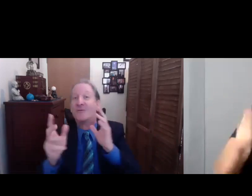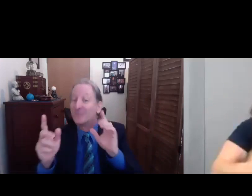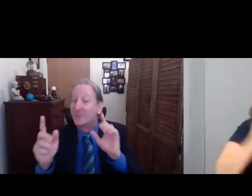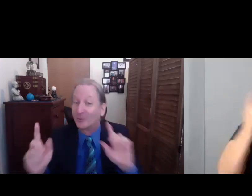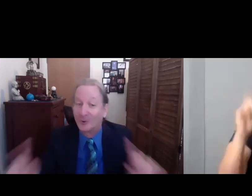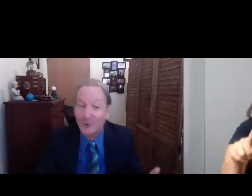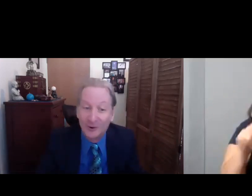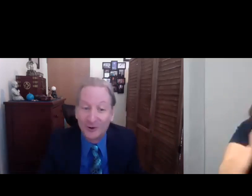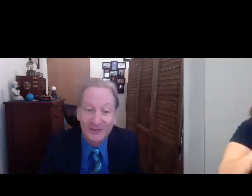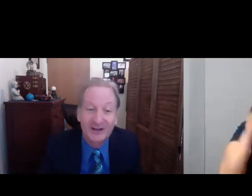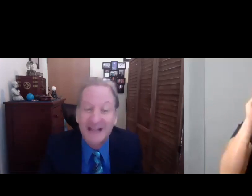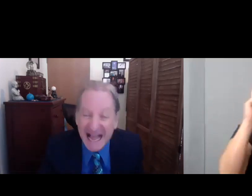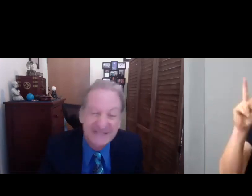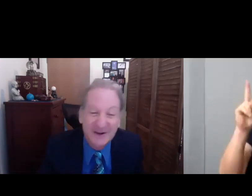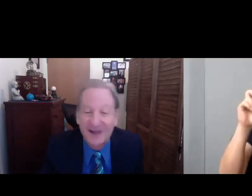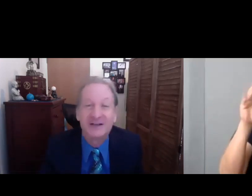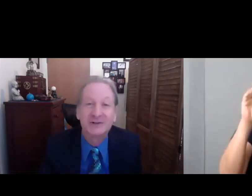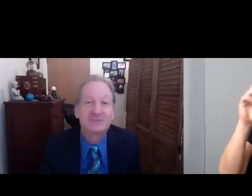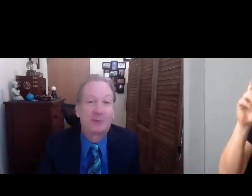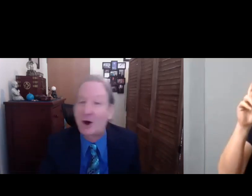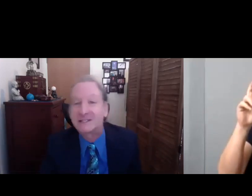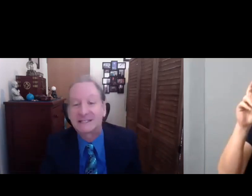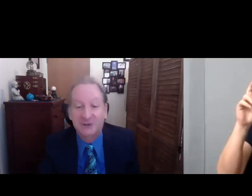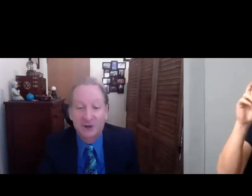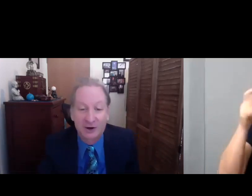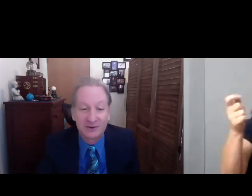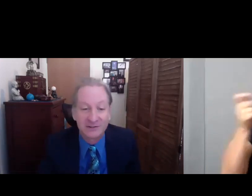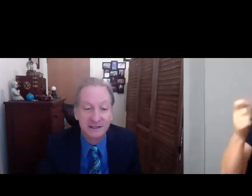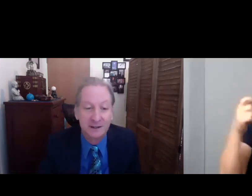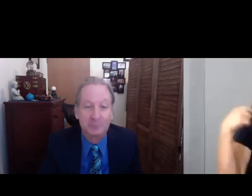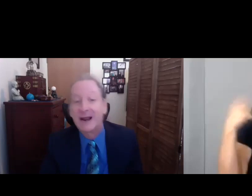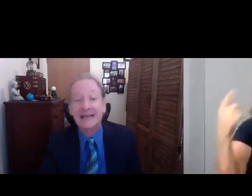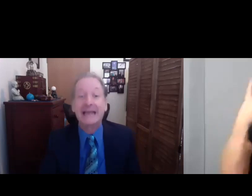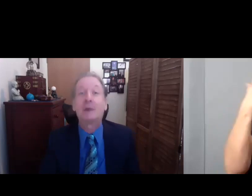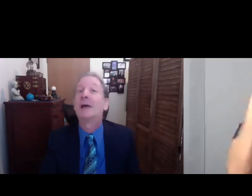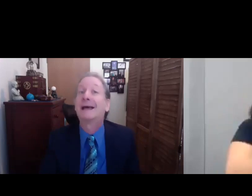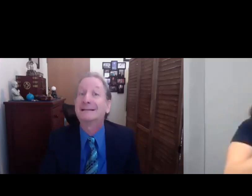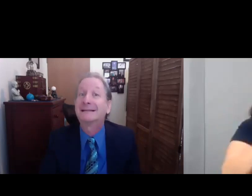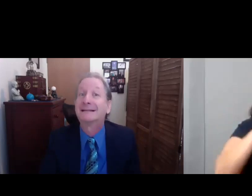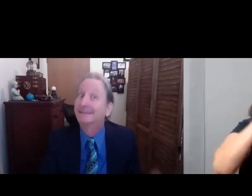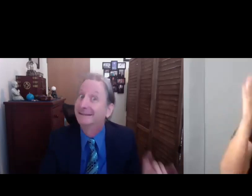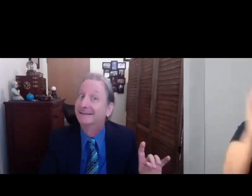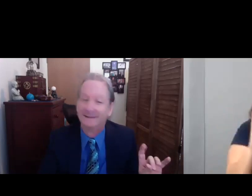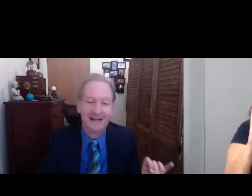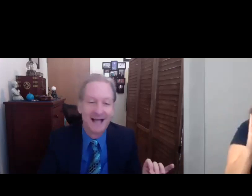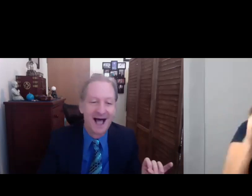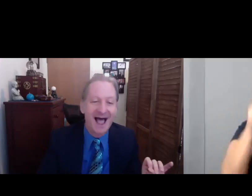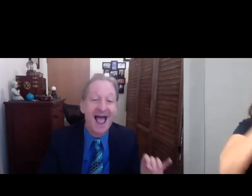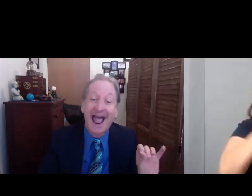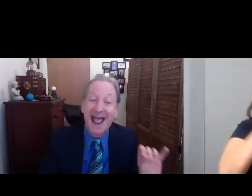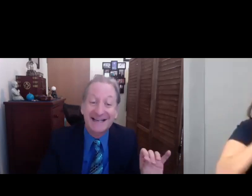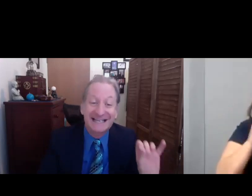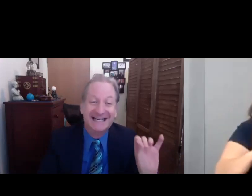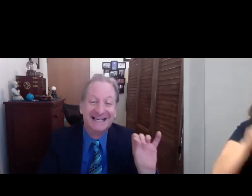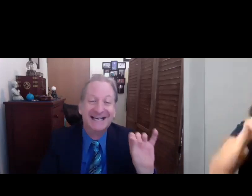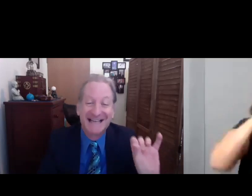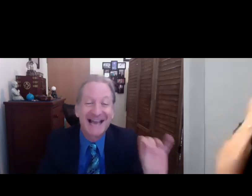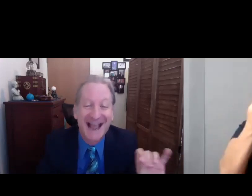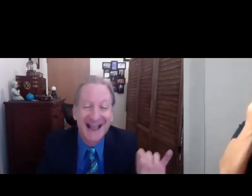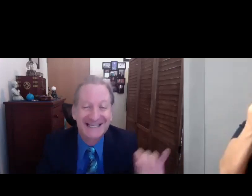November Rule, The Last Five Years, Boston Girls, Breaking Wind, and